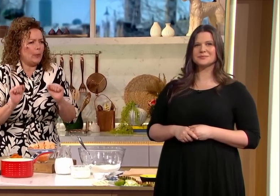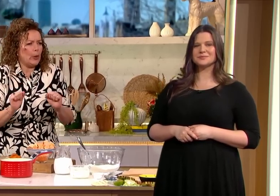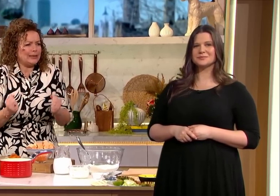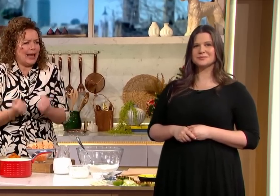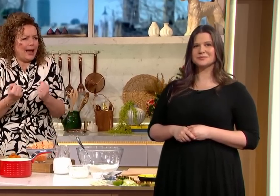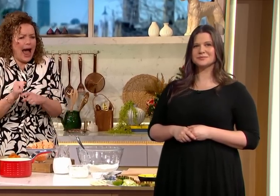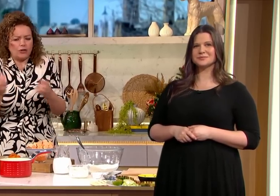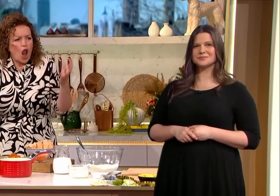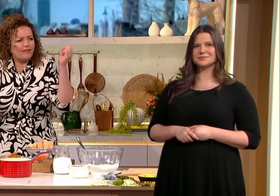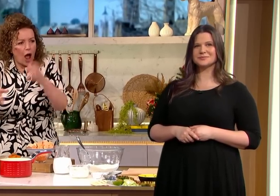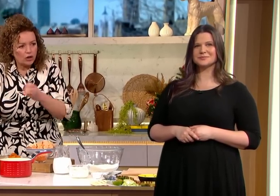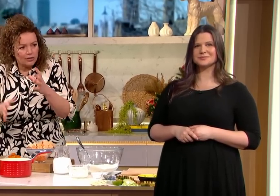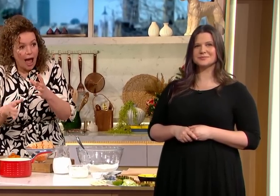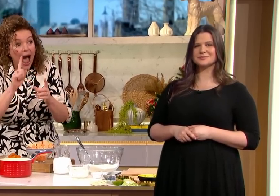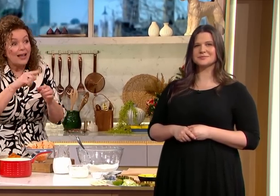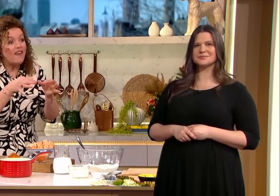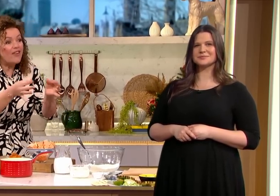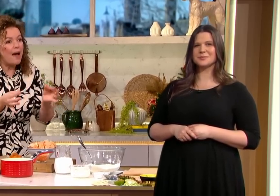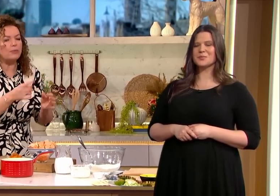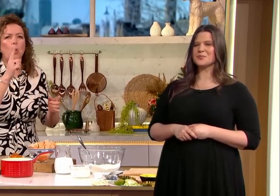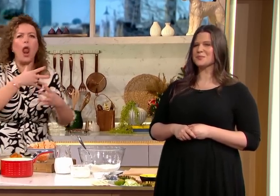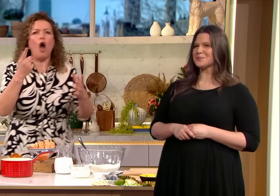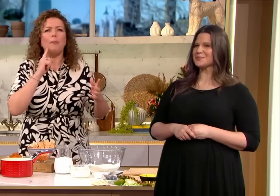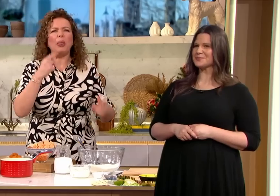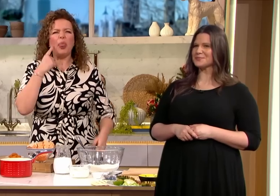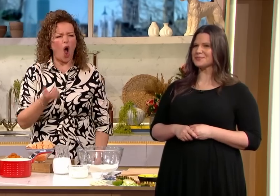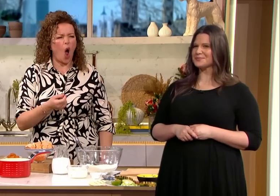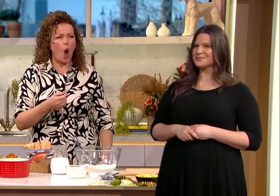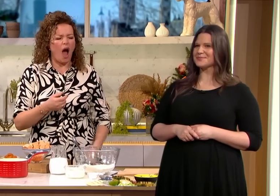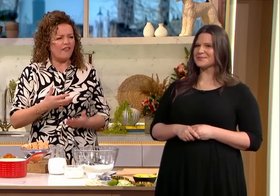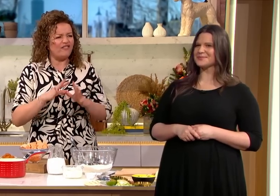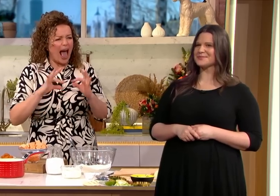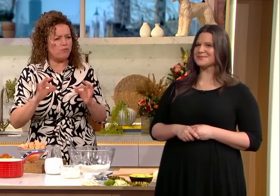making delicious soup it's immunity boosting it's delicious and also it's served with a